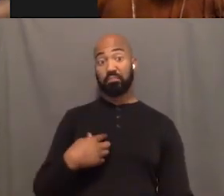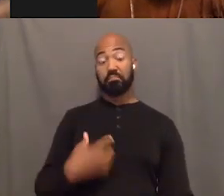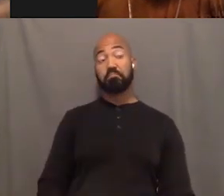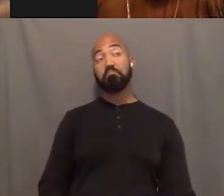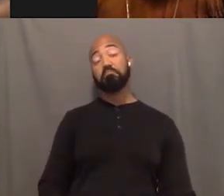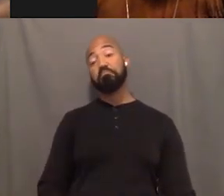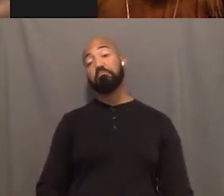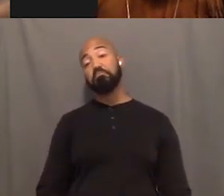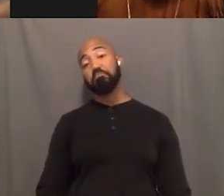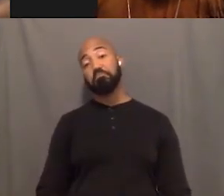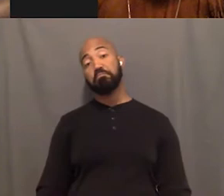how can I say this?